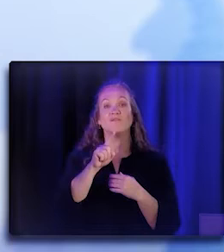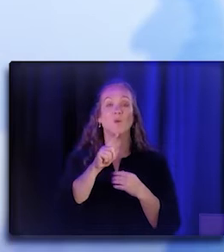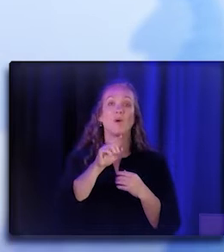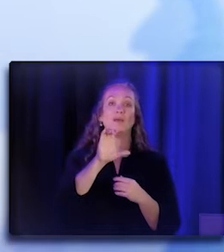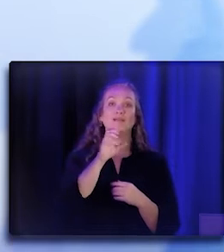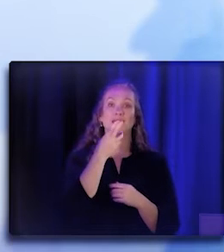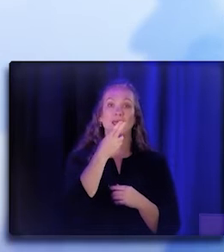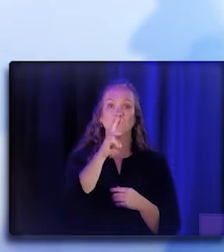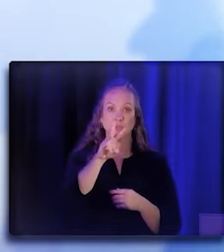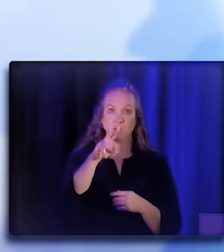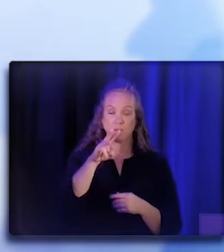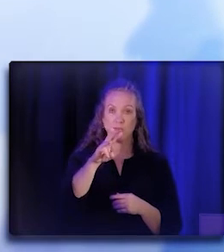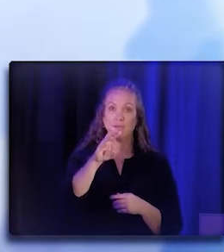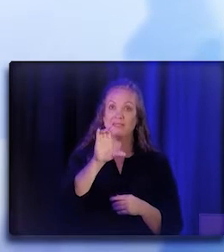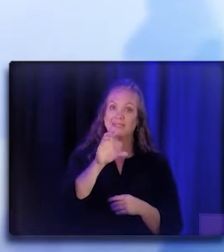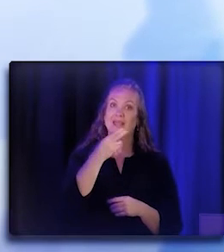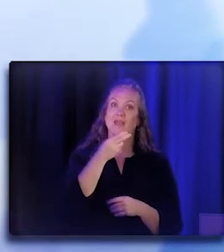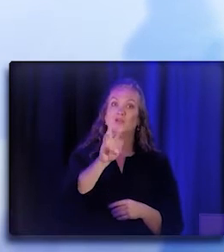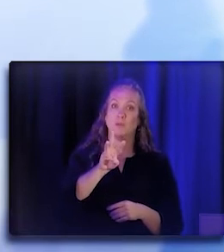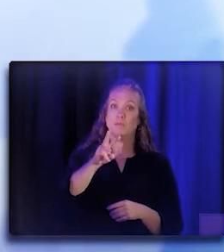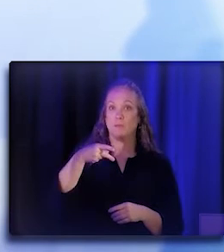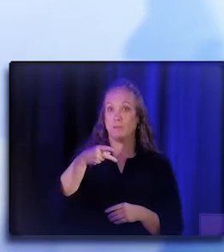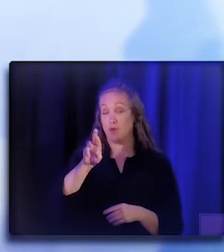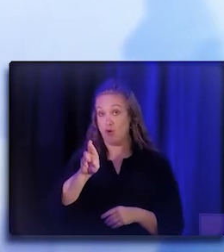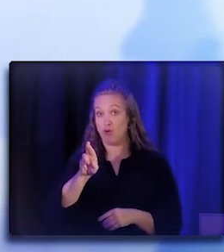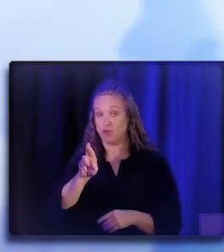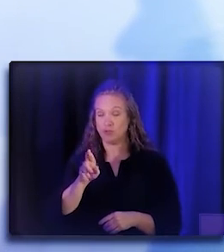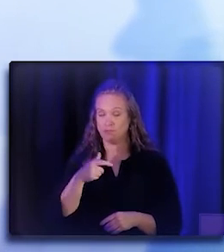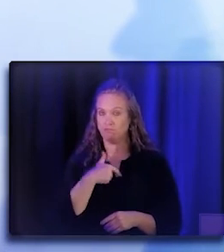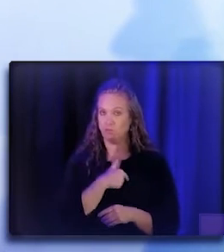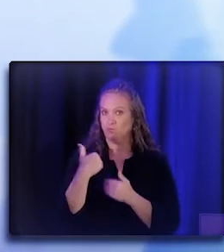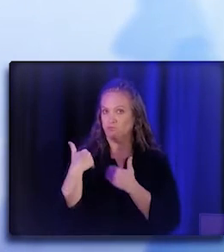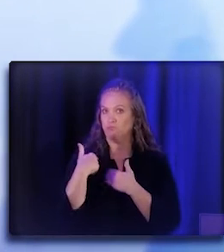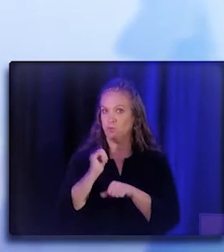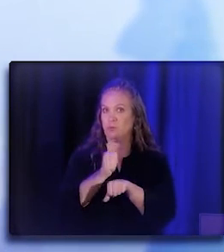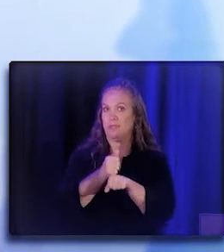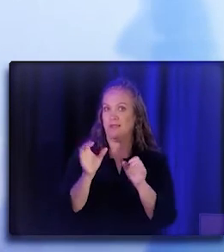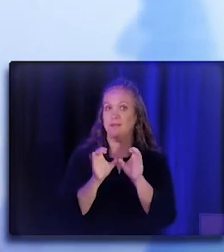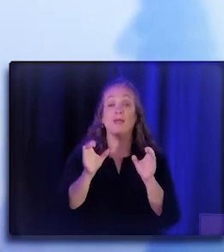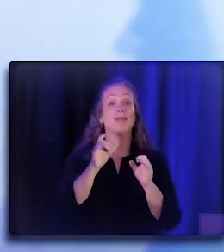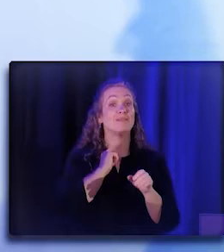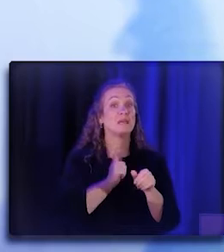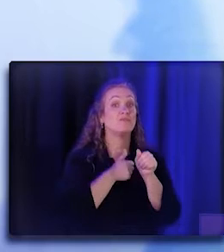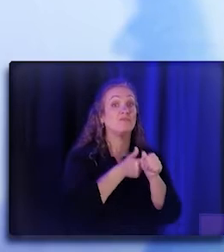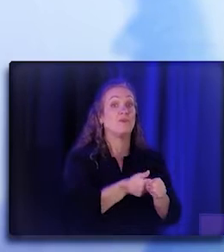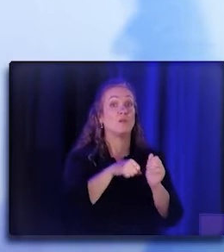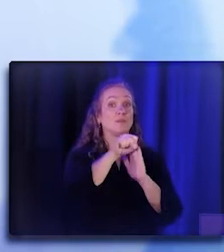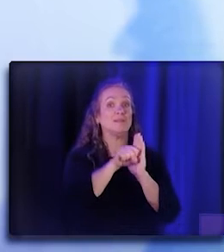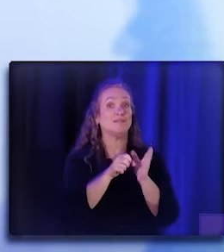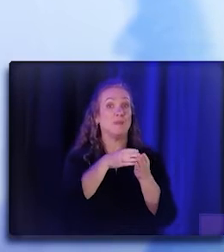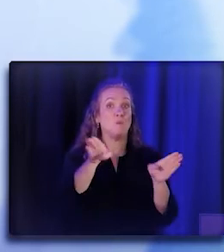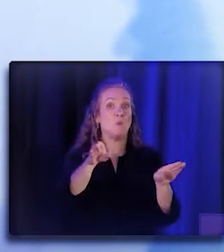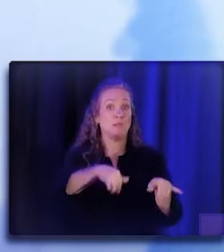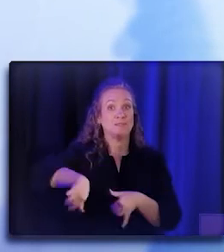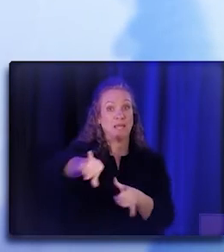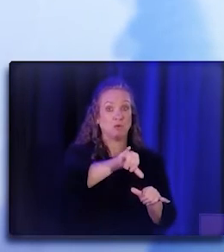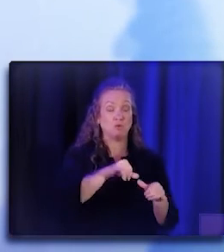representatives or CHW/P/Rs, that based on statewide standards. We're working to develop those statewide standards